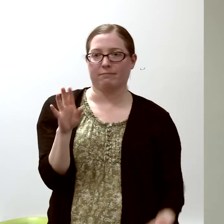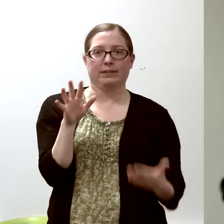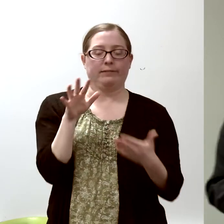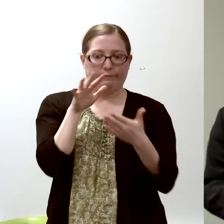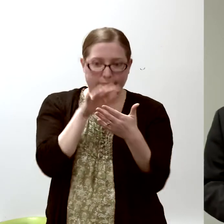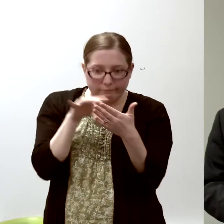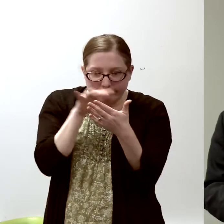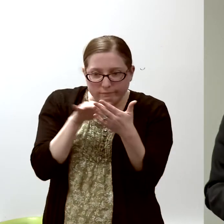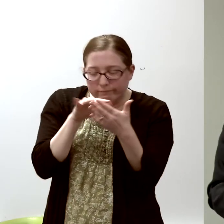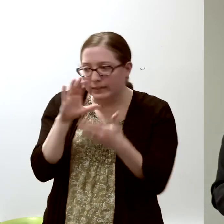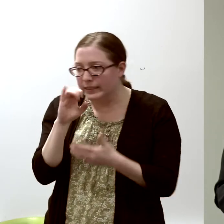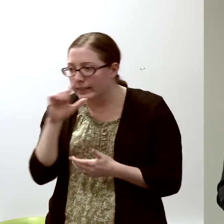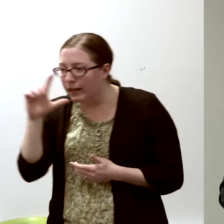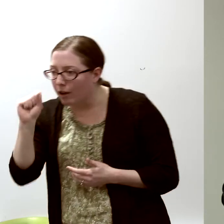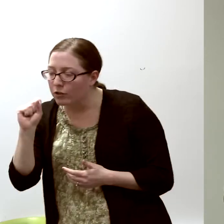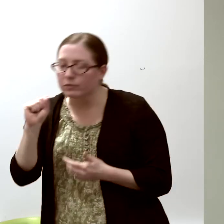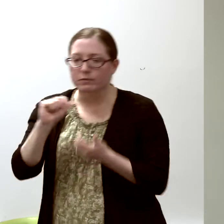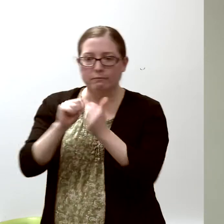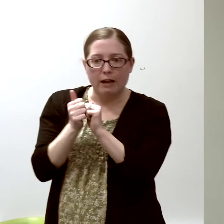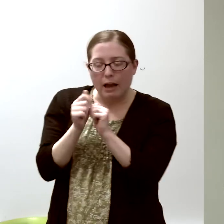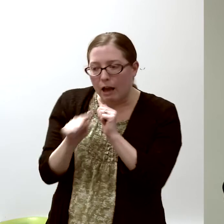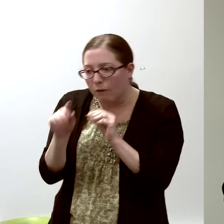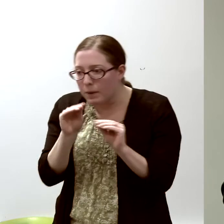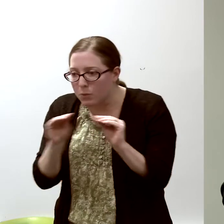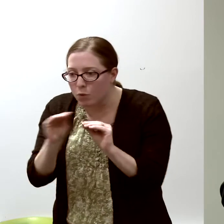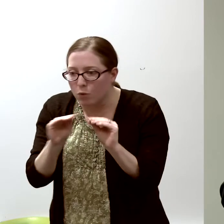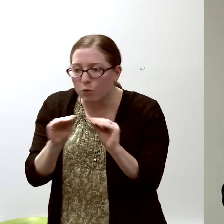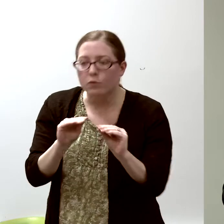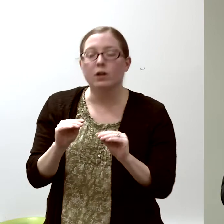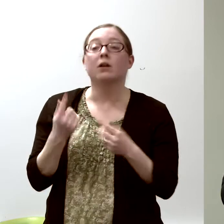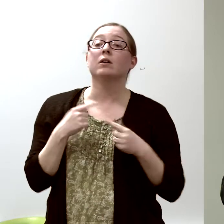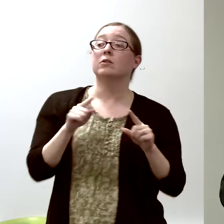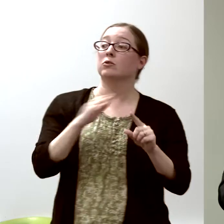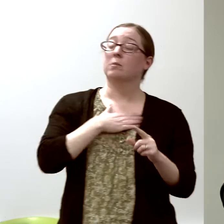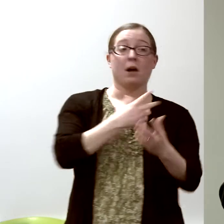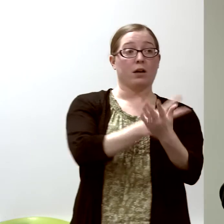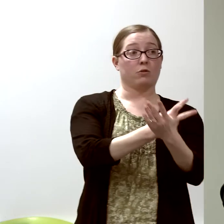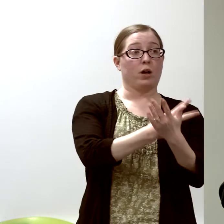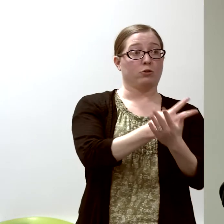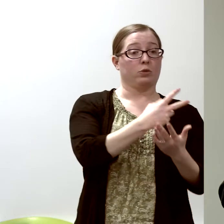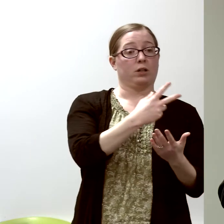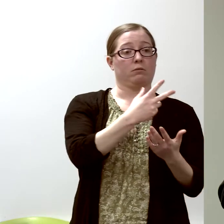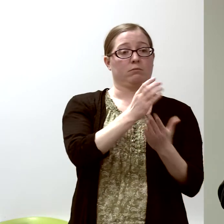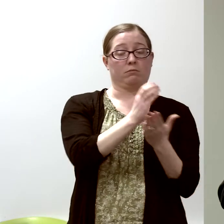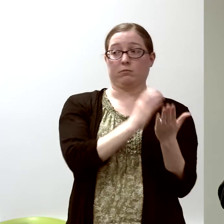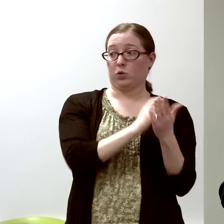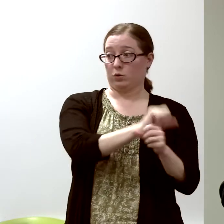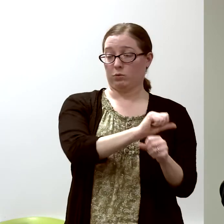studying how cells move, but during my graduate coursework,